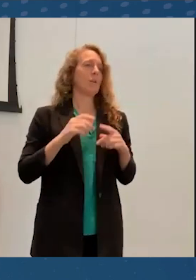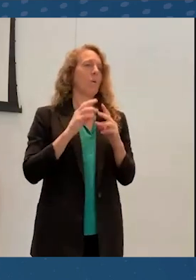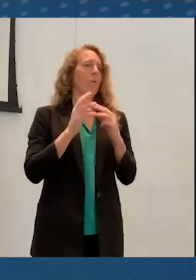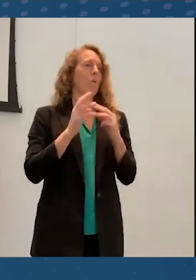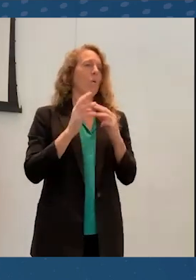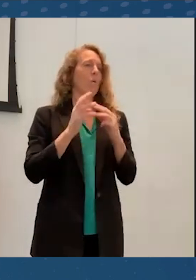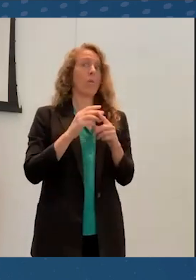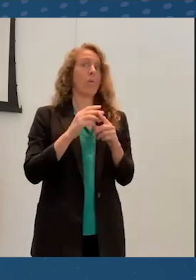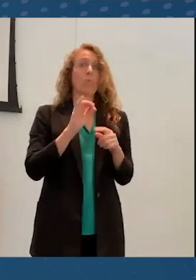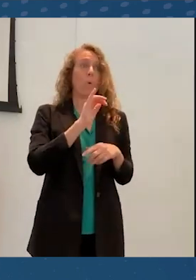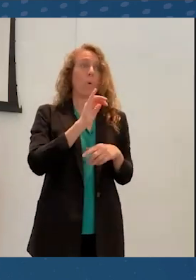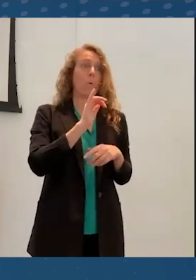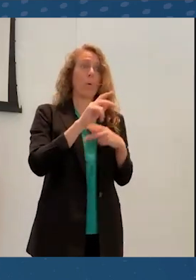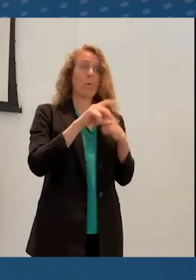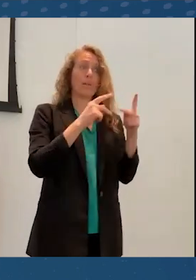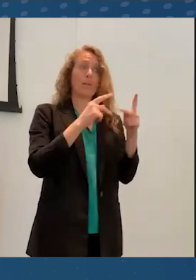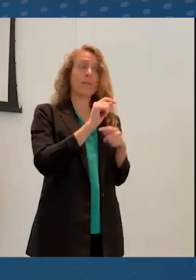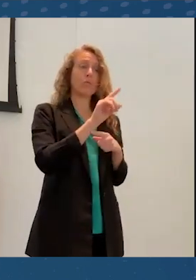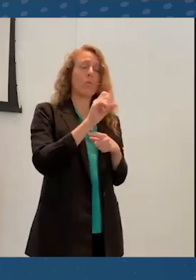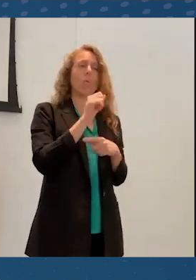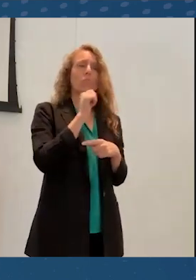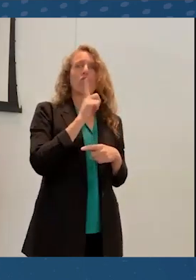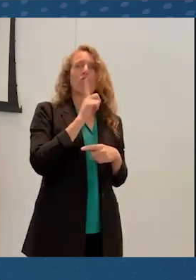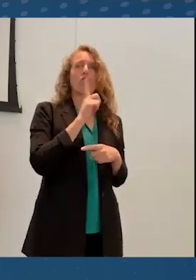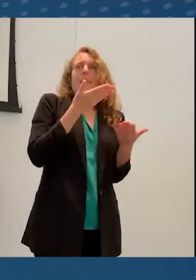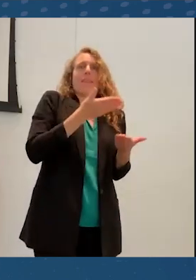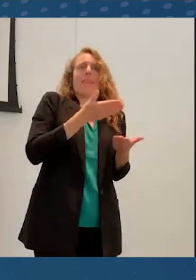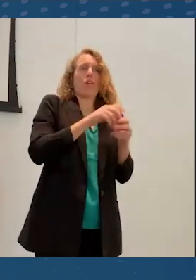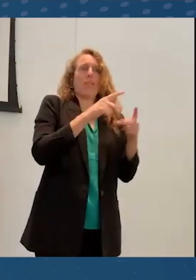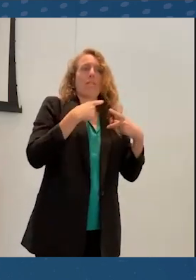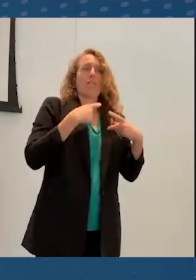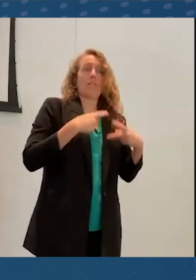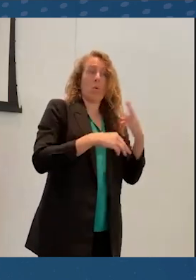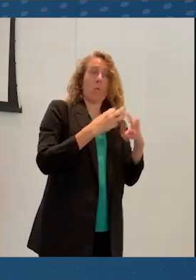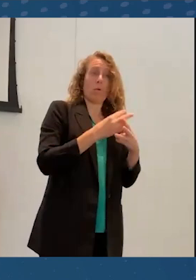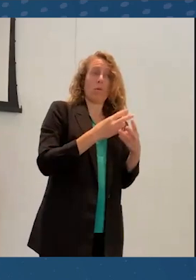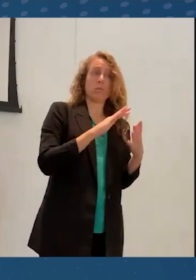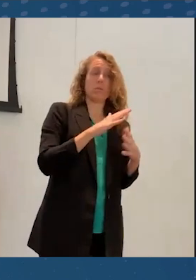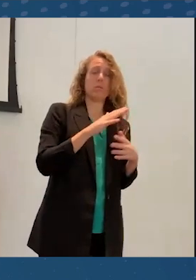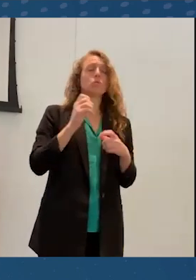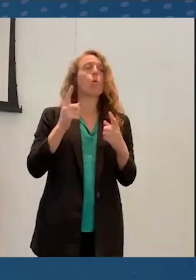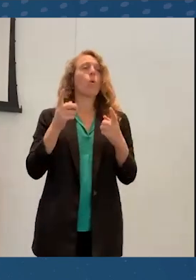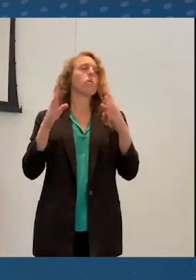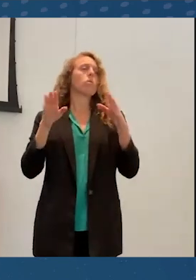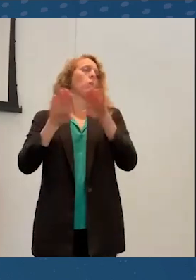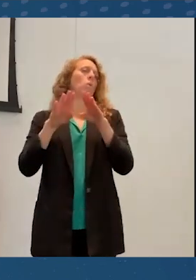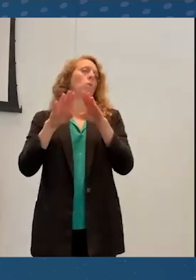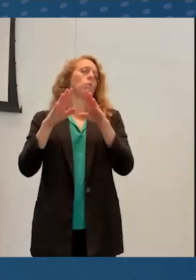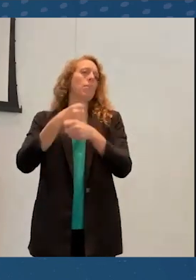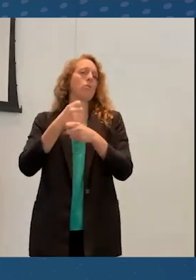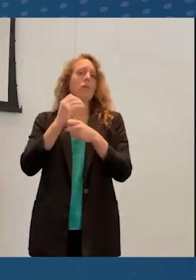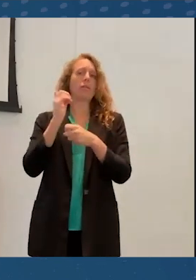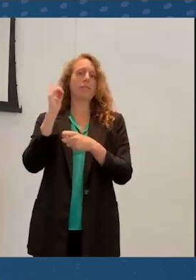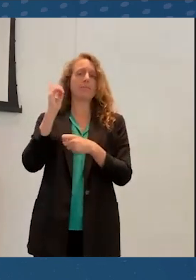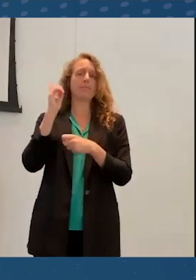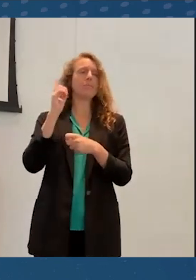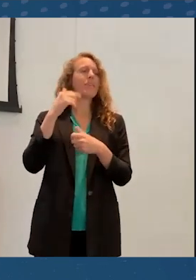So to close, here is a review from another relatively recent